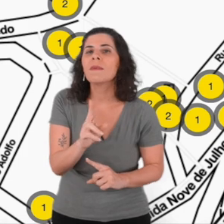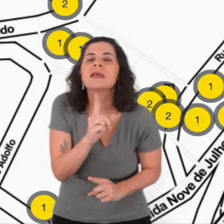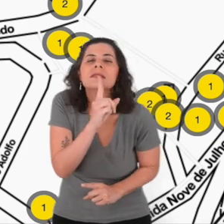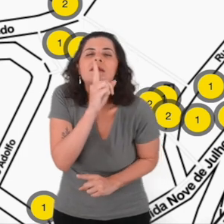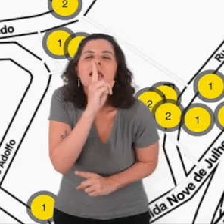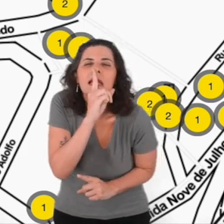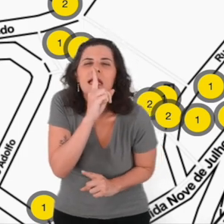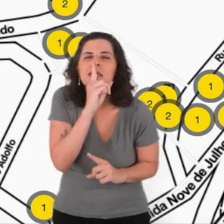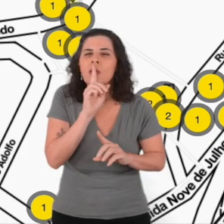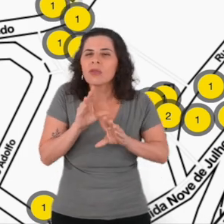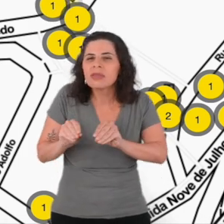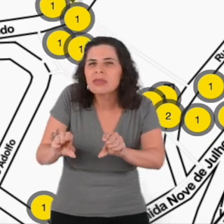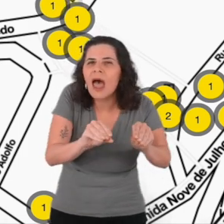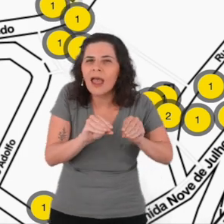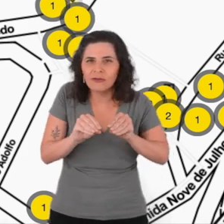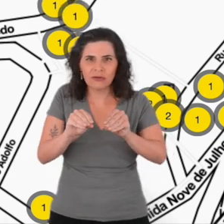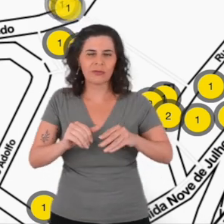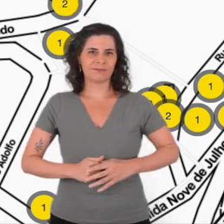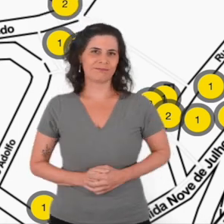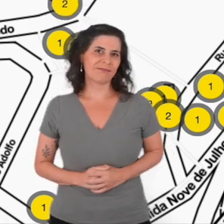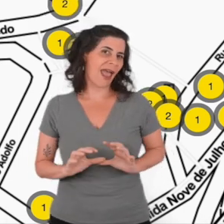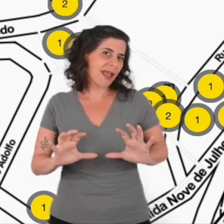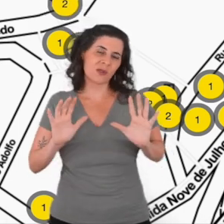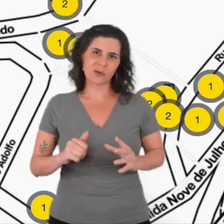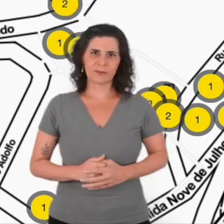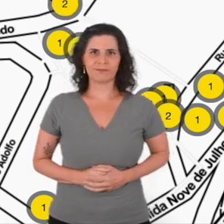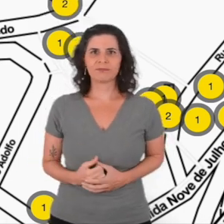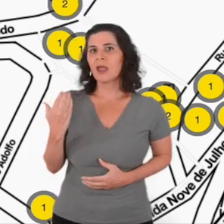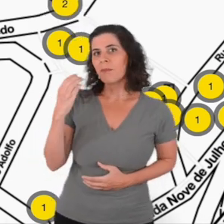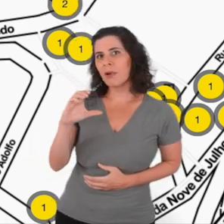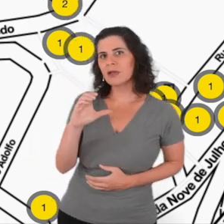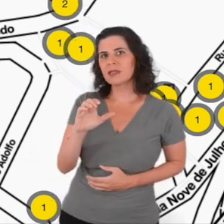And that's it. [Post br Erici Soares]